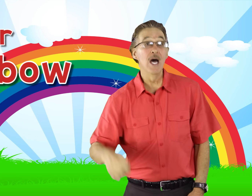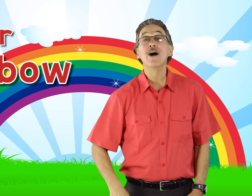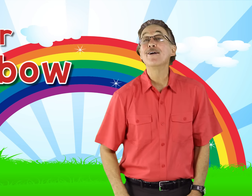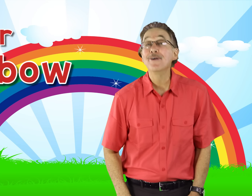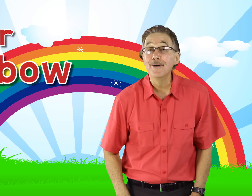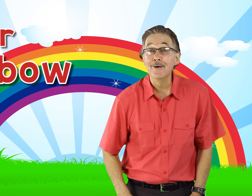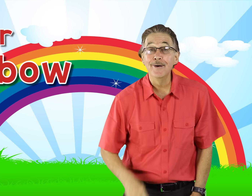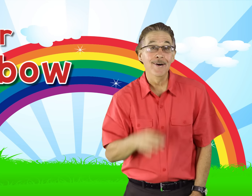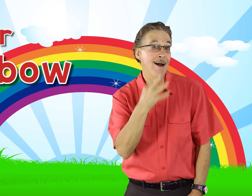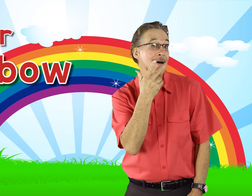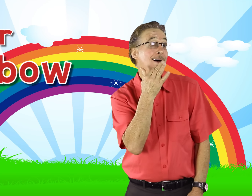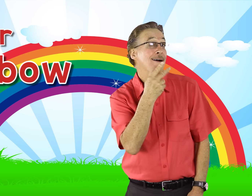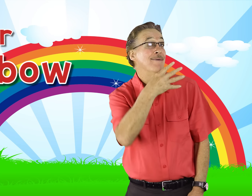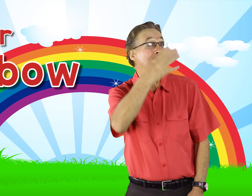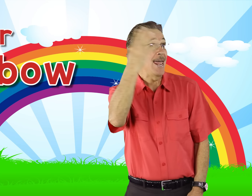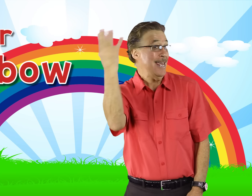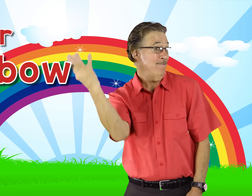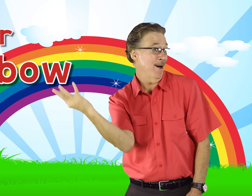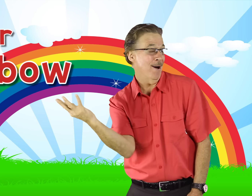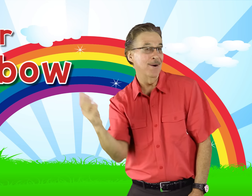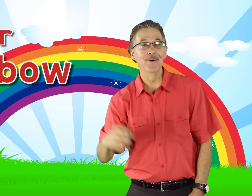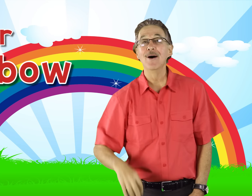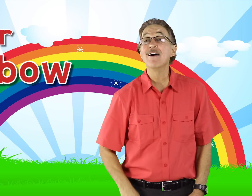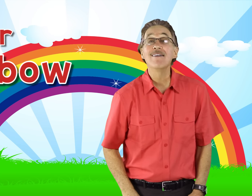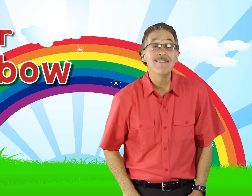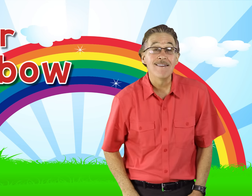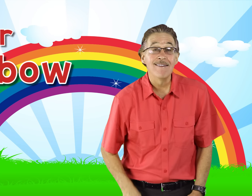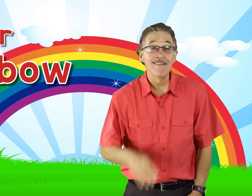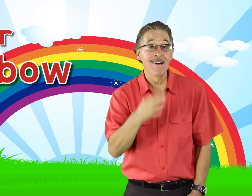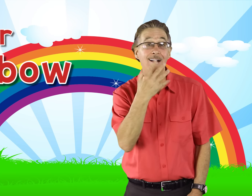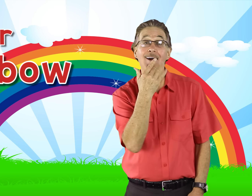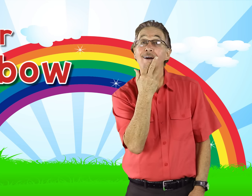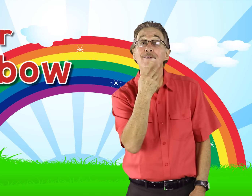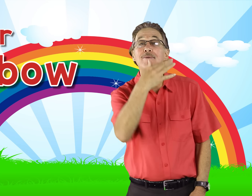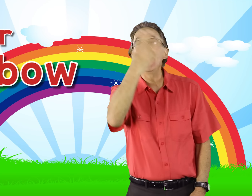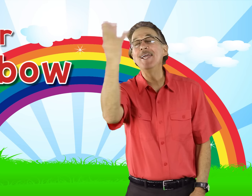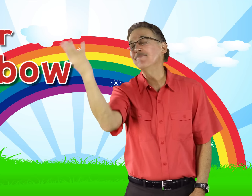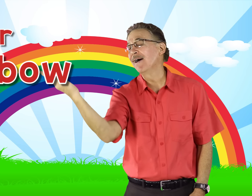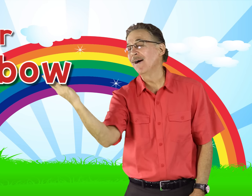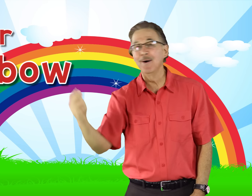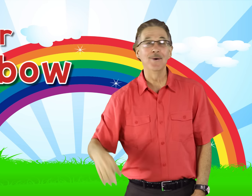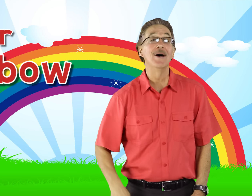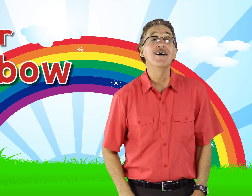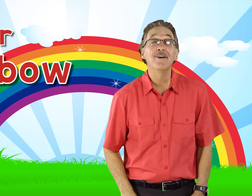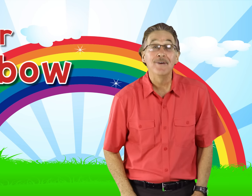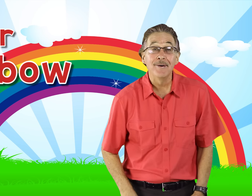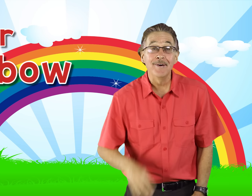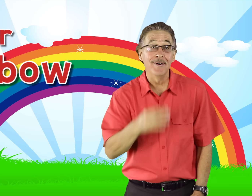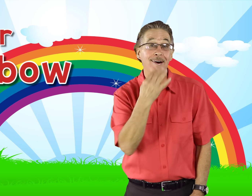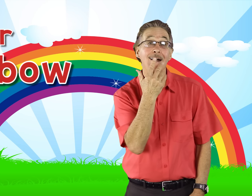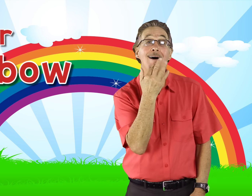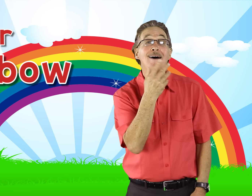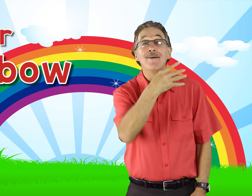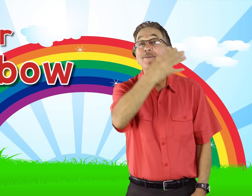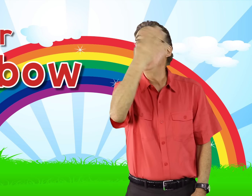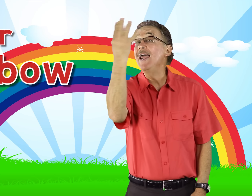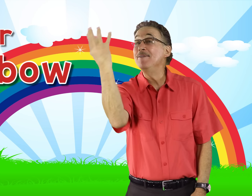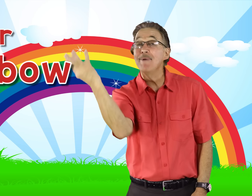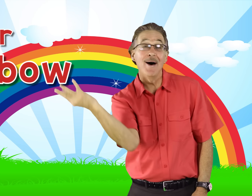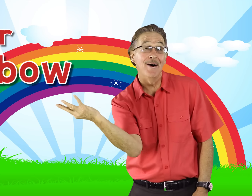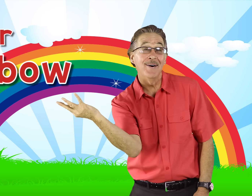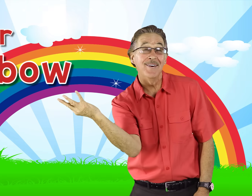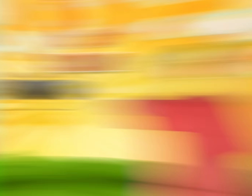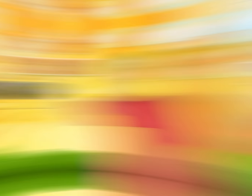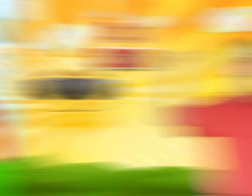/r/ rainbow /r/ rainbow /r/ rainbow